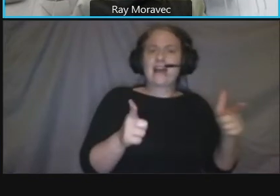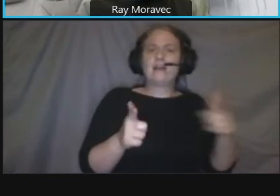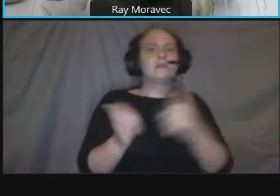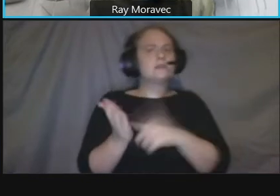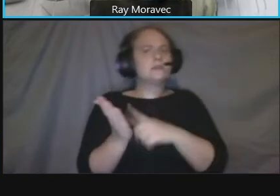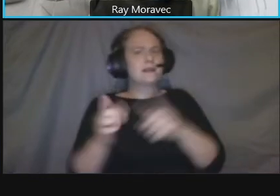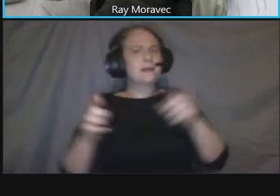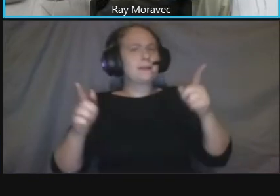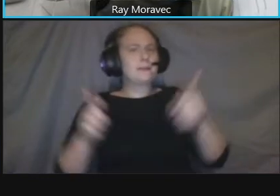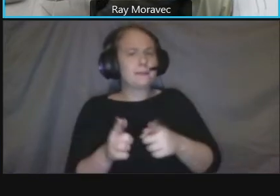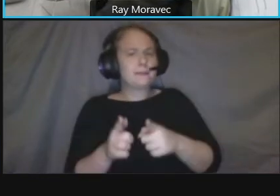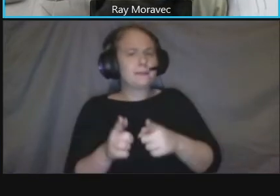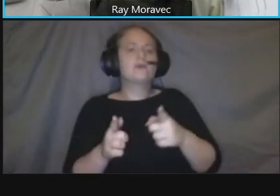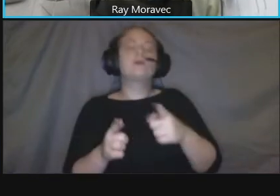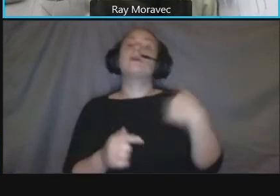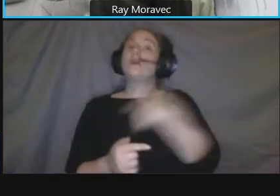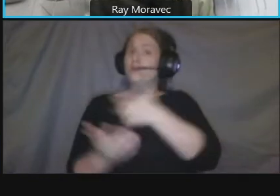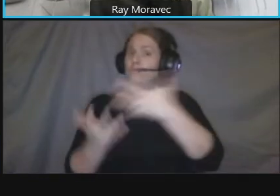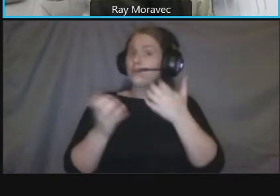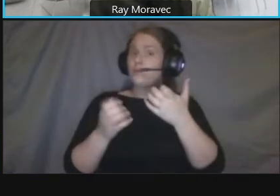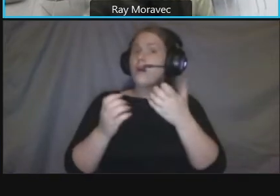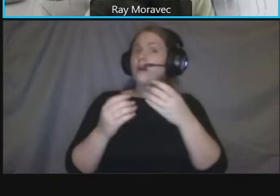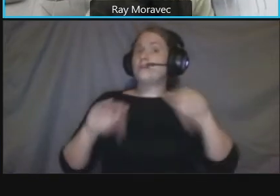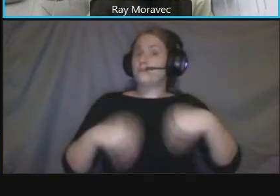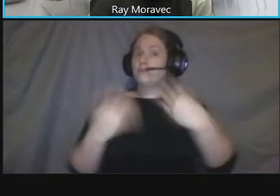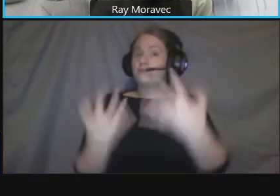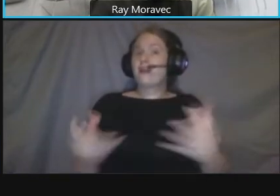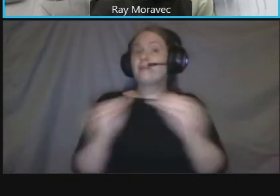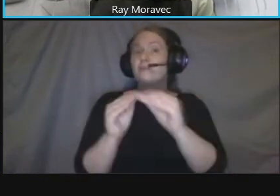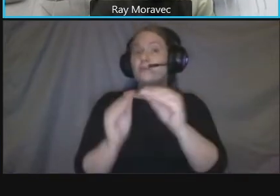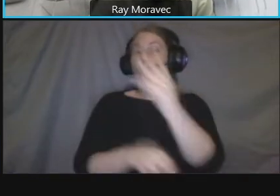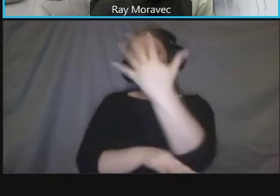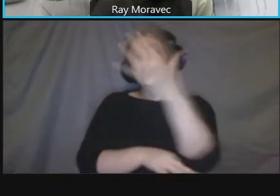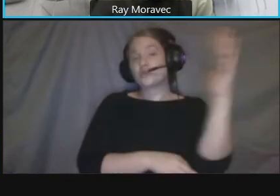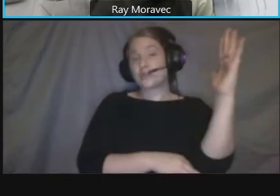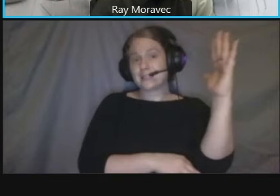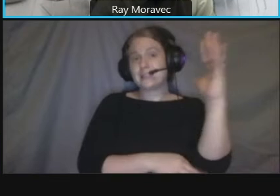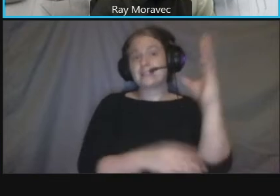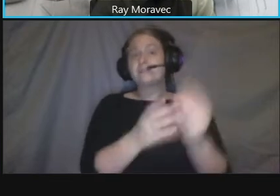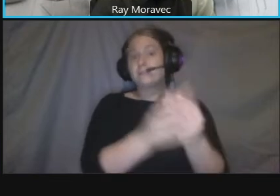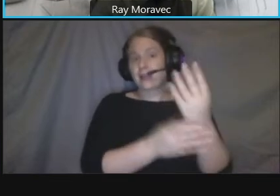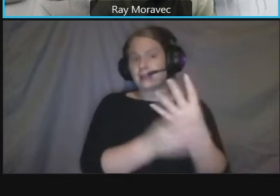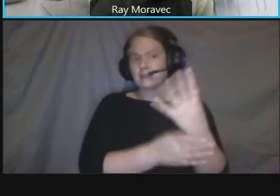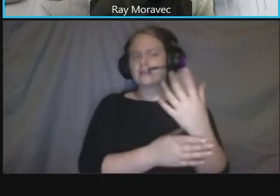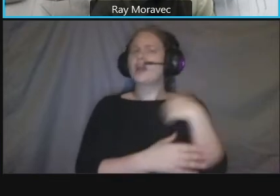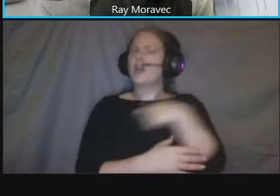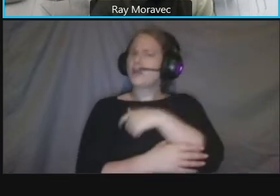we've noticed even the food trucks parking alongside and how that curbside use may affect